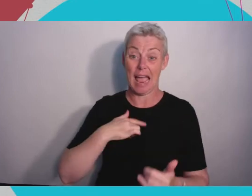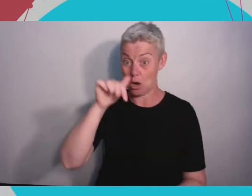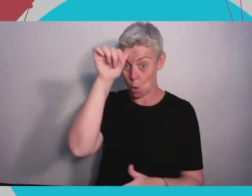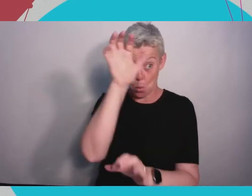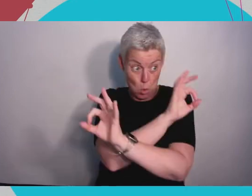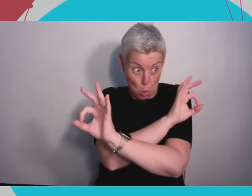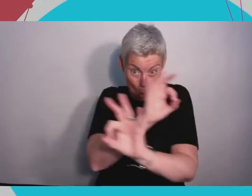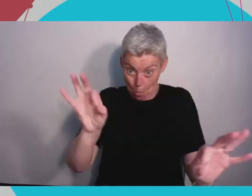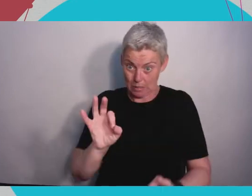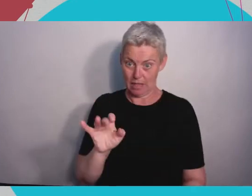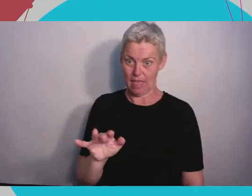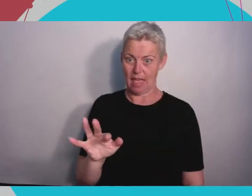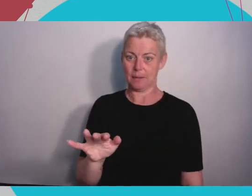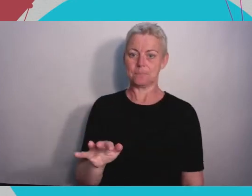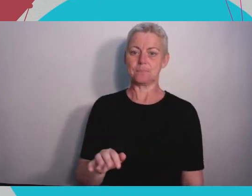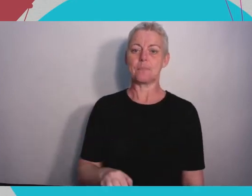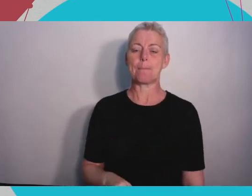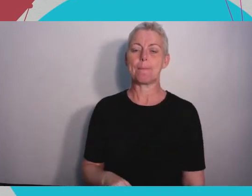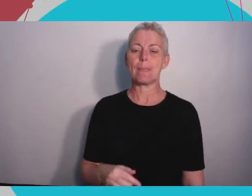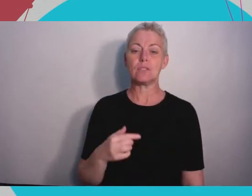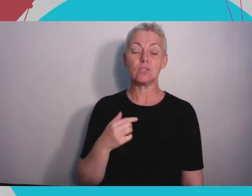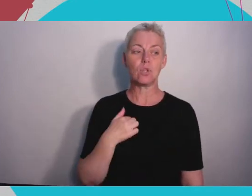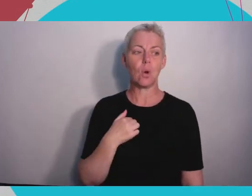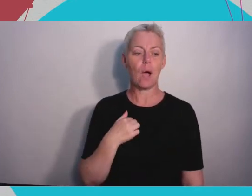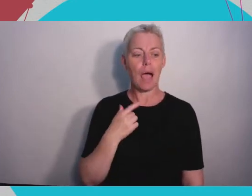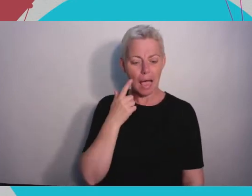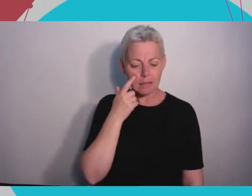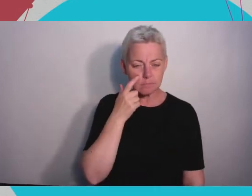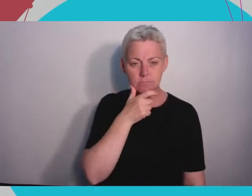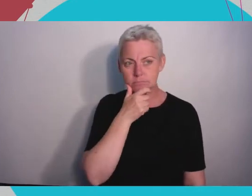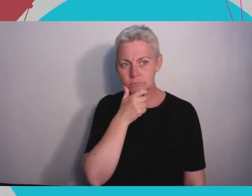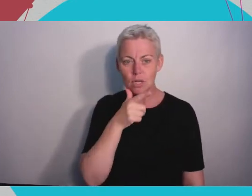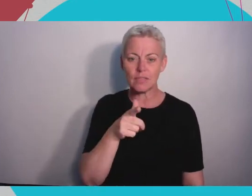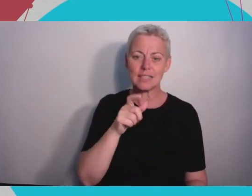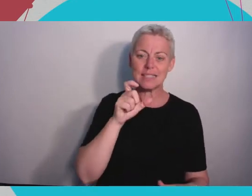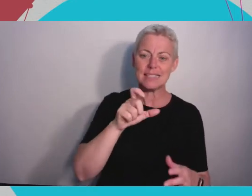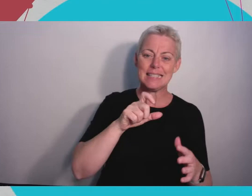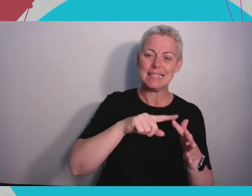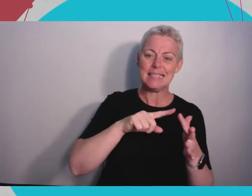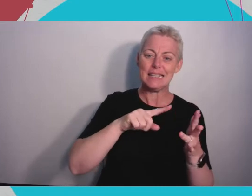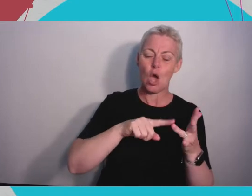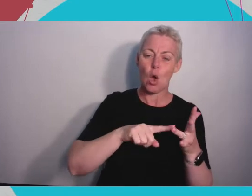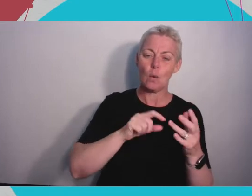out the email addresses of CEOs of massive companies using a plugin for Gmail that brought